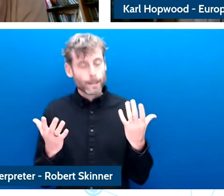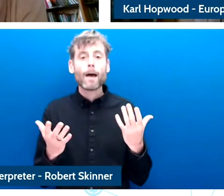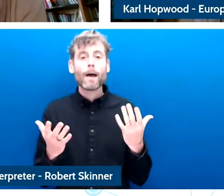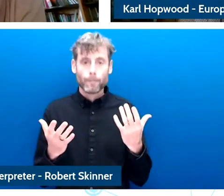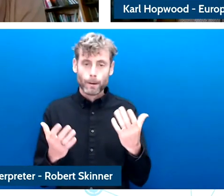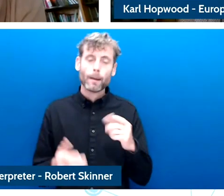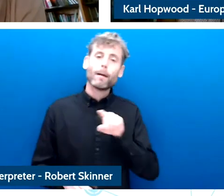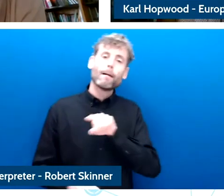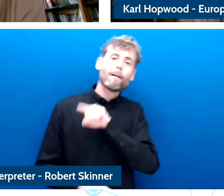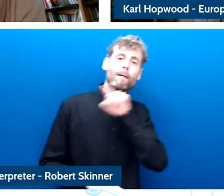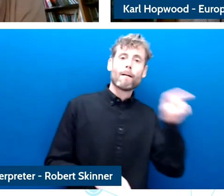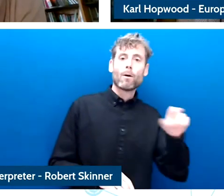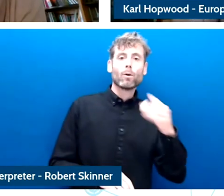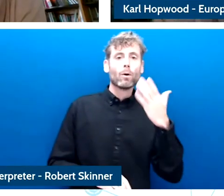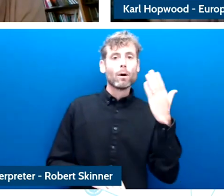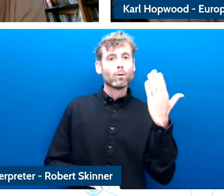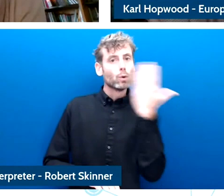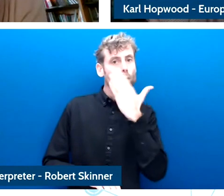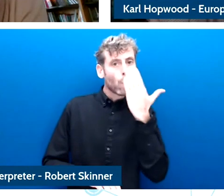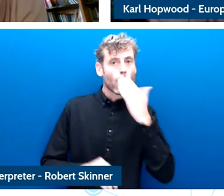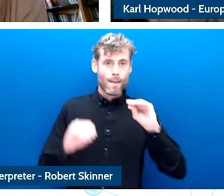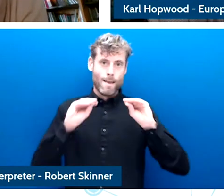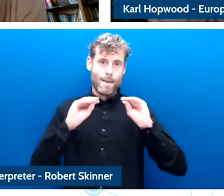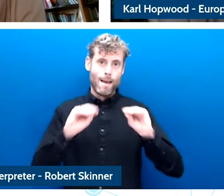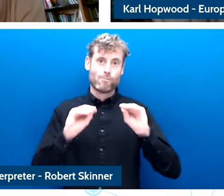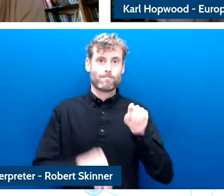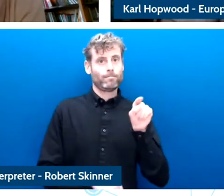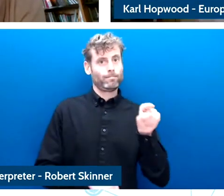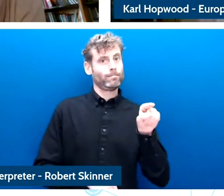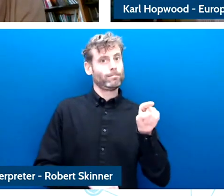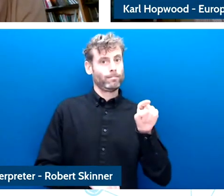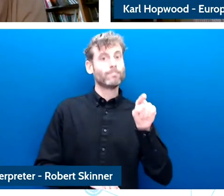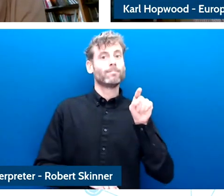course, to accompany children in schools if they are going to school but